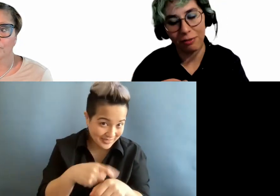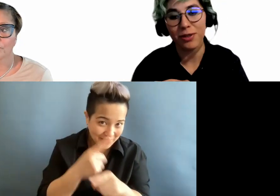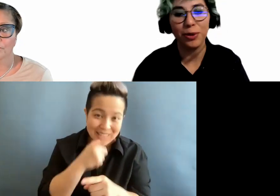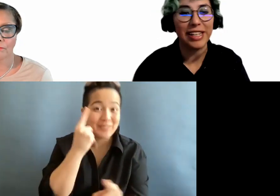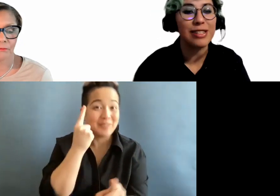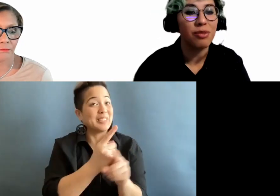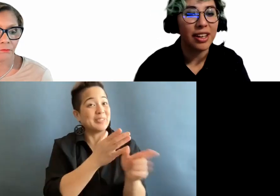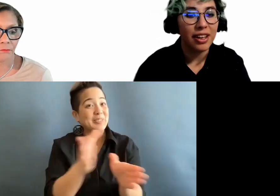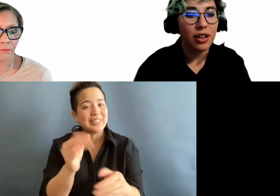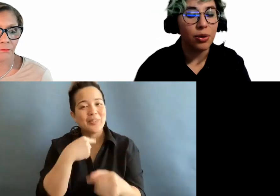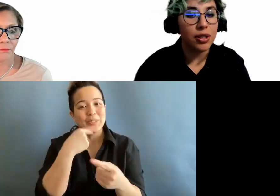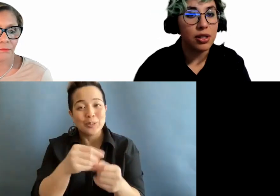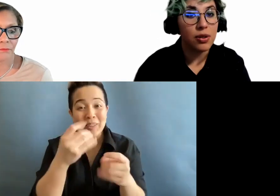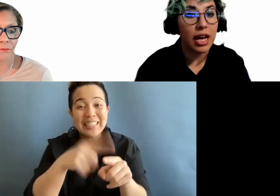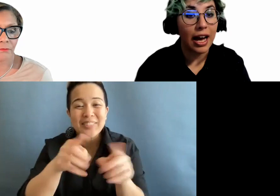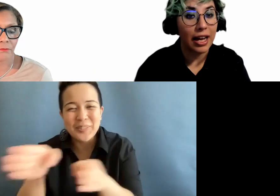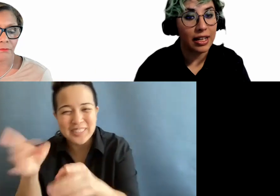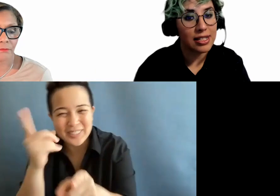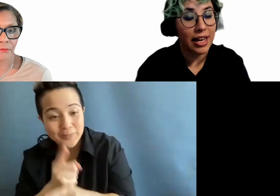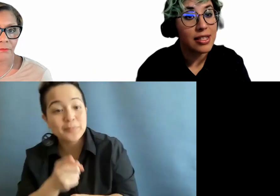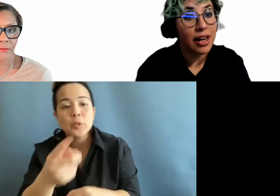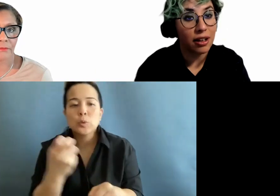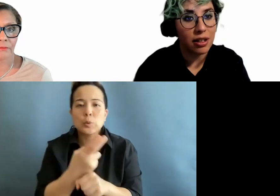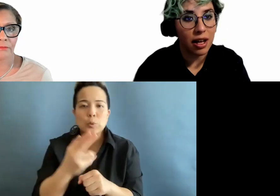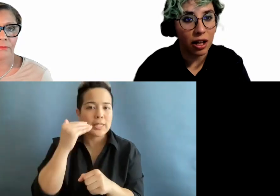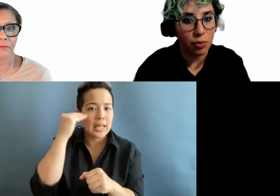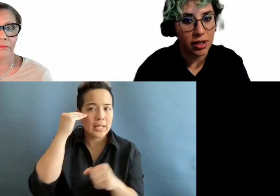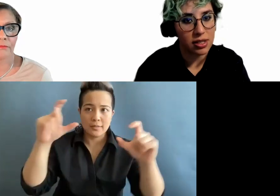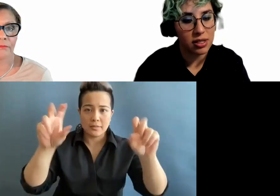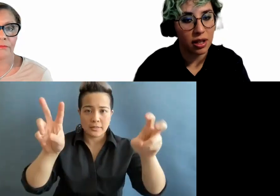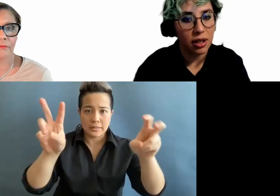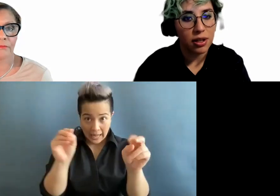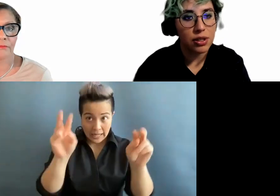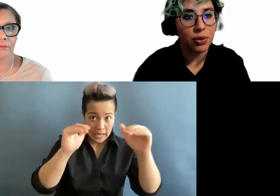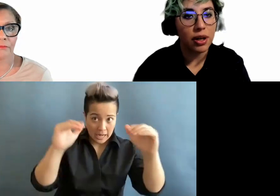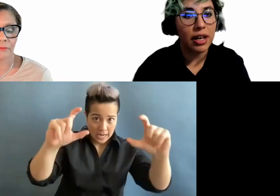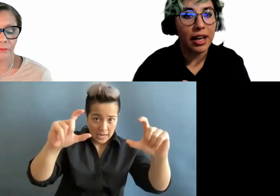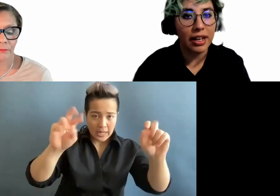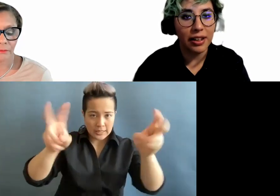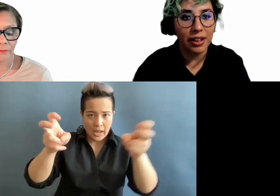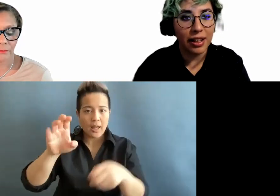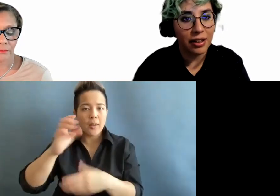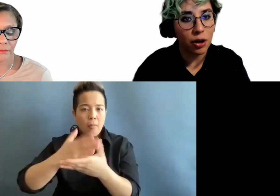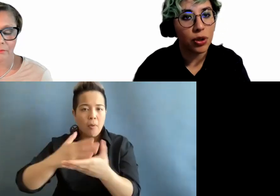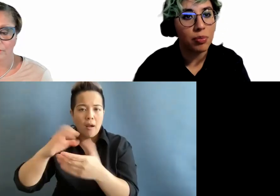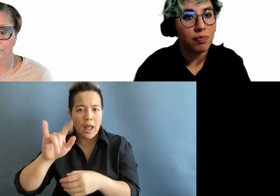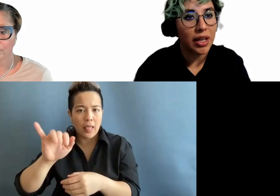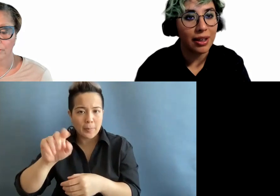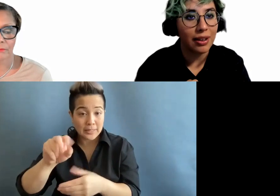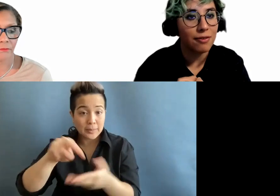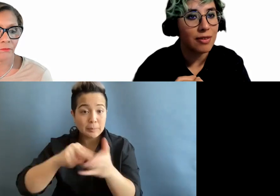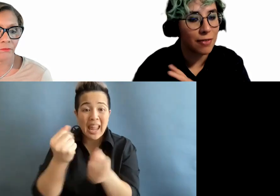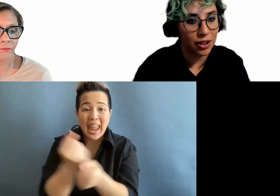multiple ways. You want to use headings and title elements. So anything like that will make finding